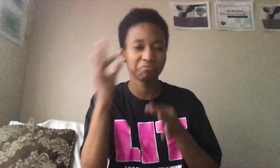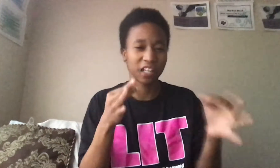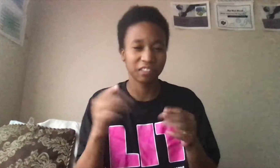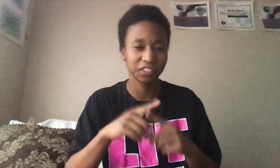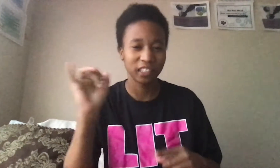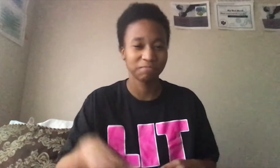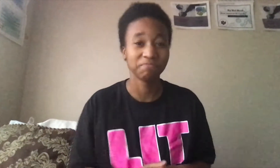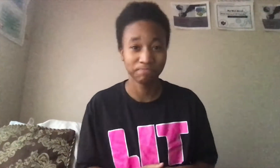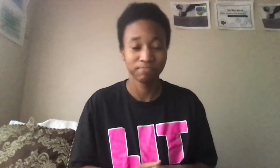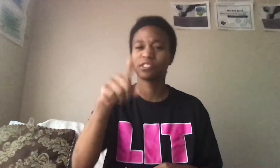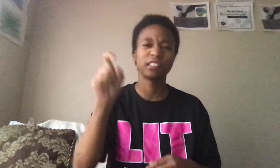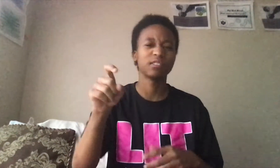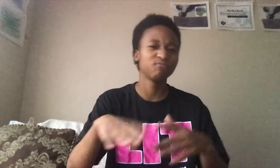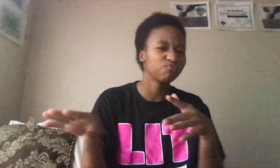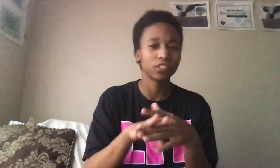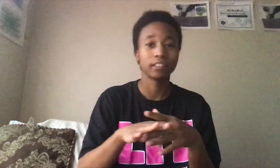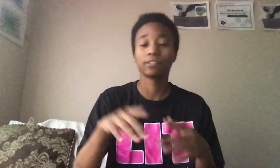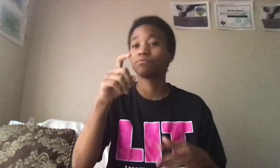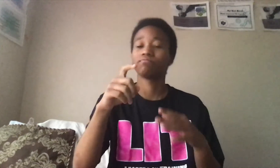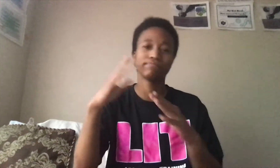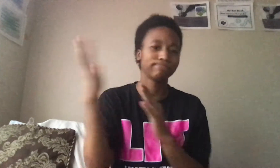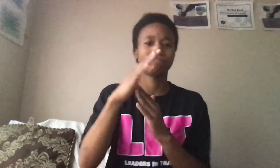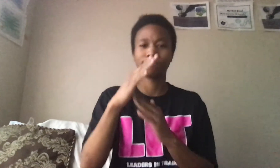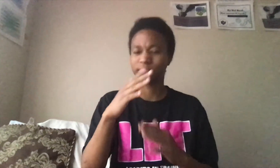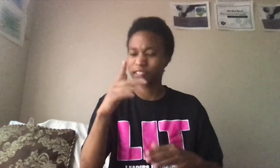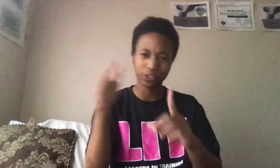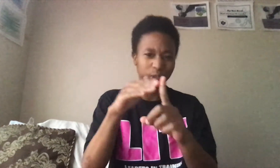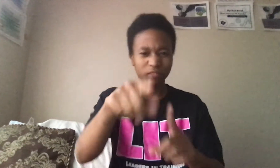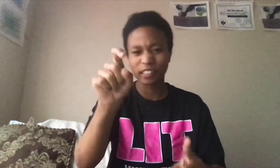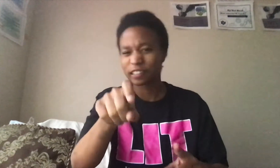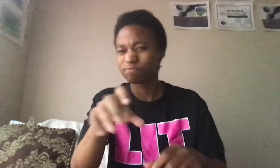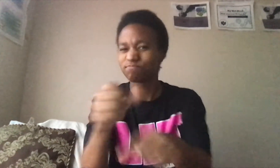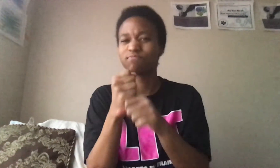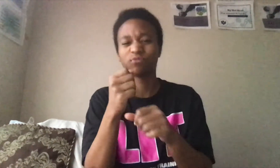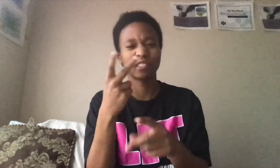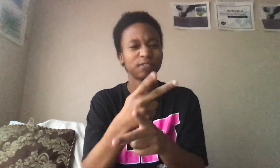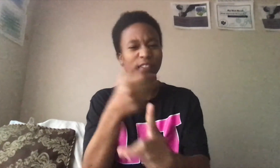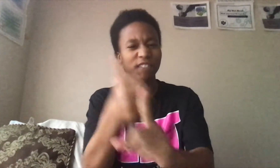I would explain about that. you need break time out, remind you to need self-care.